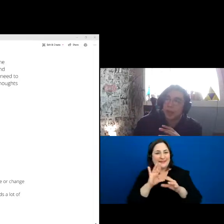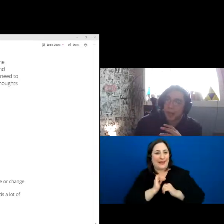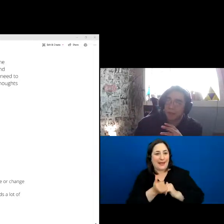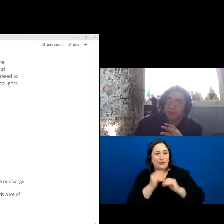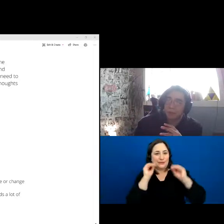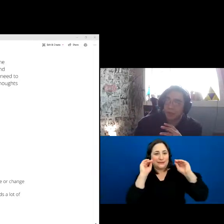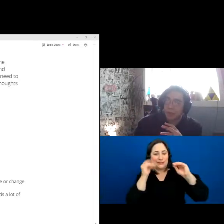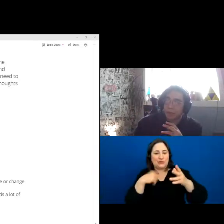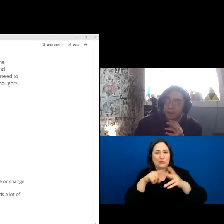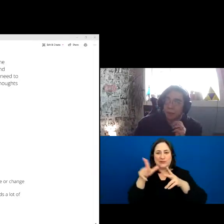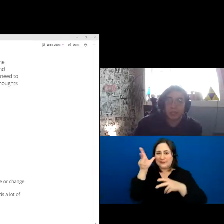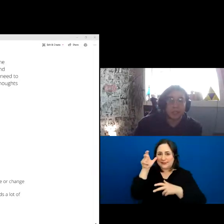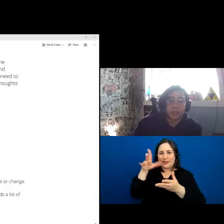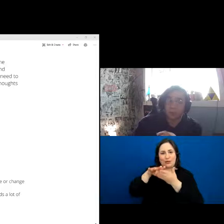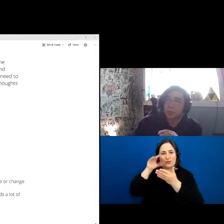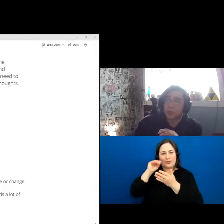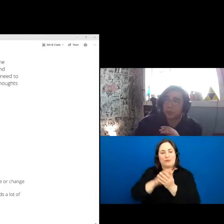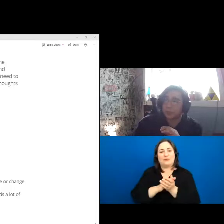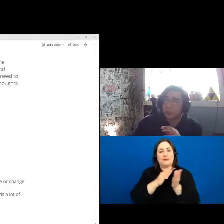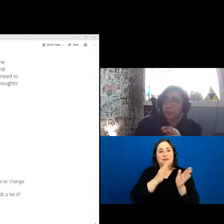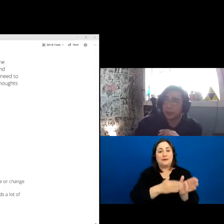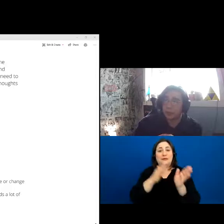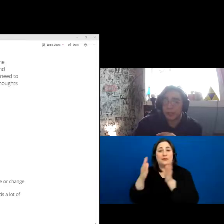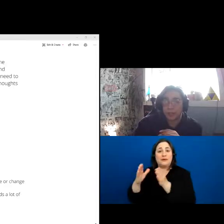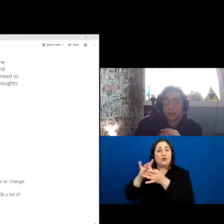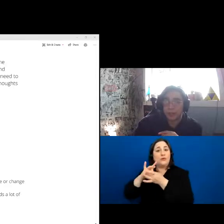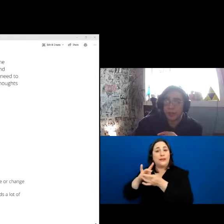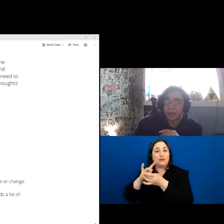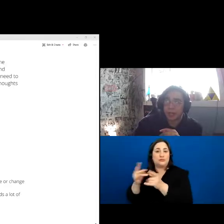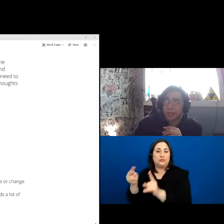And then you also have the relationship perspective. These are the people that don't